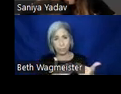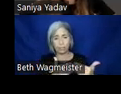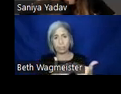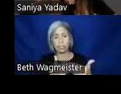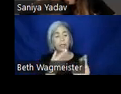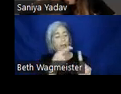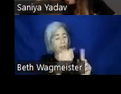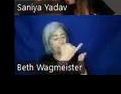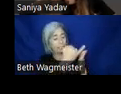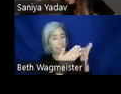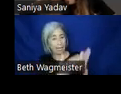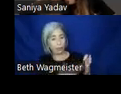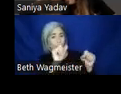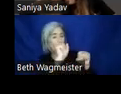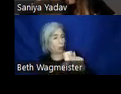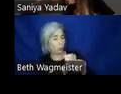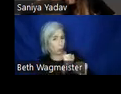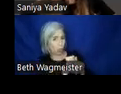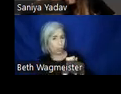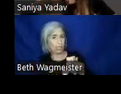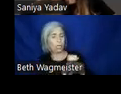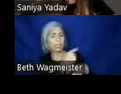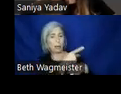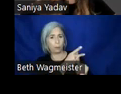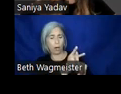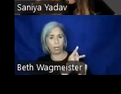working as a -- there you go. (Video